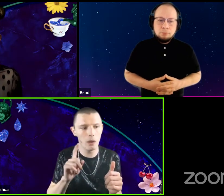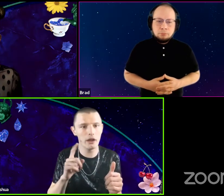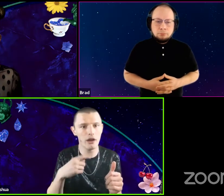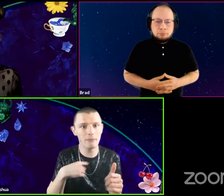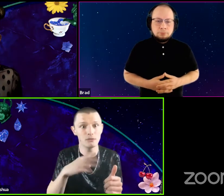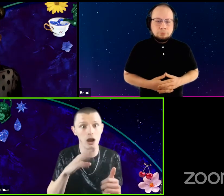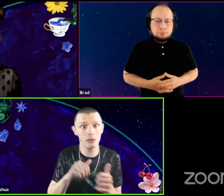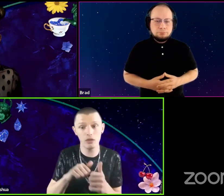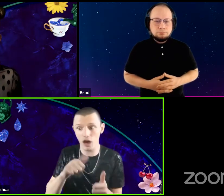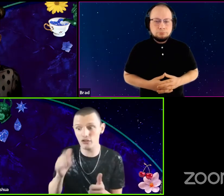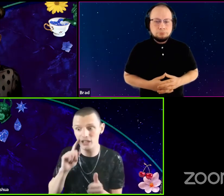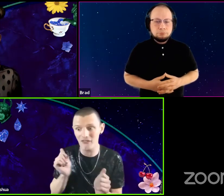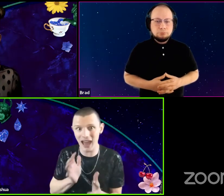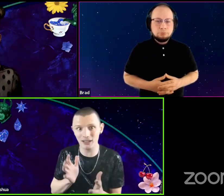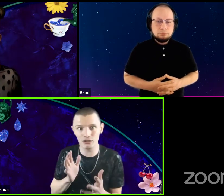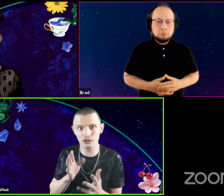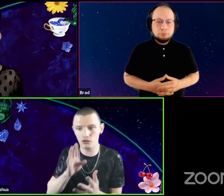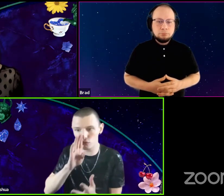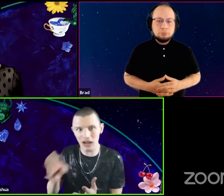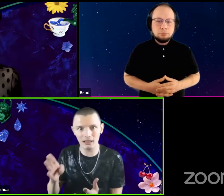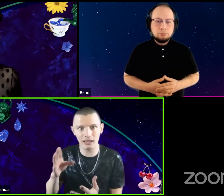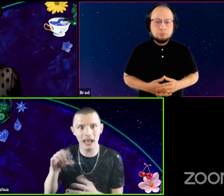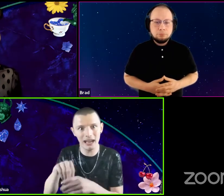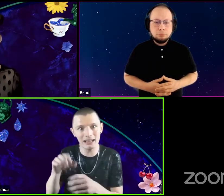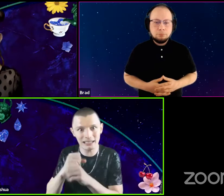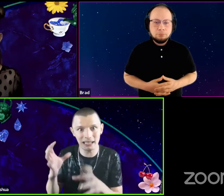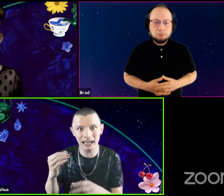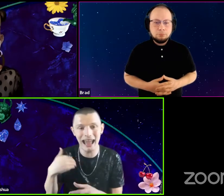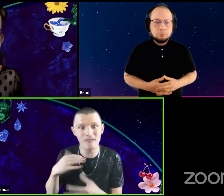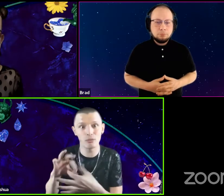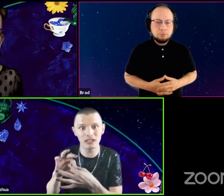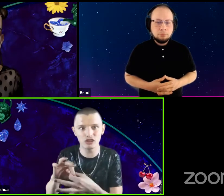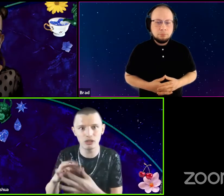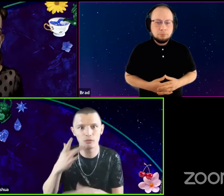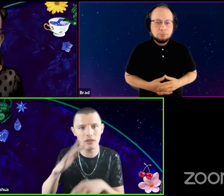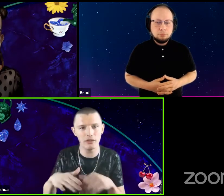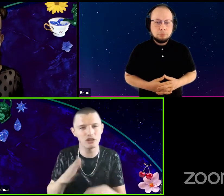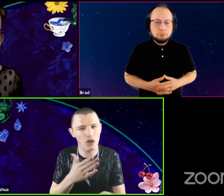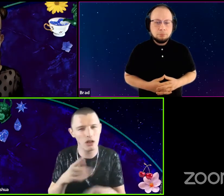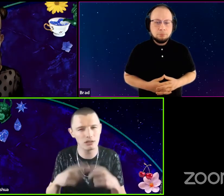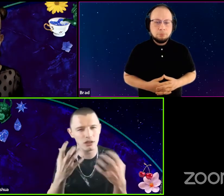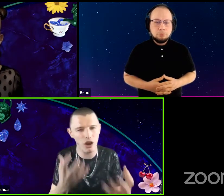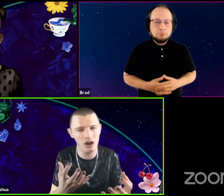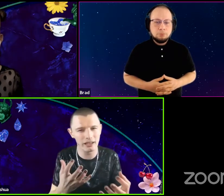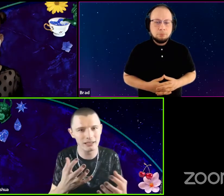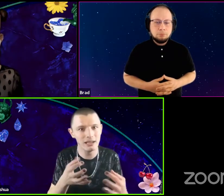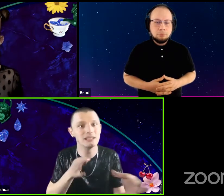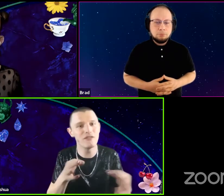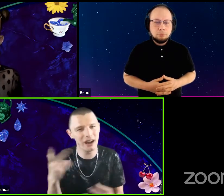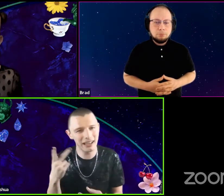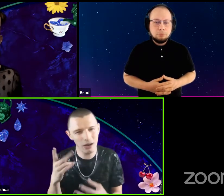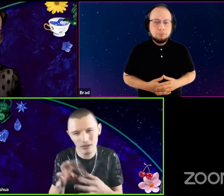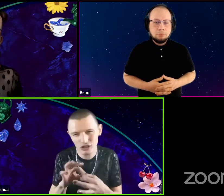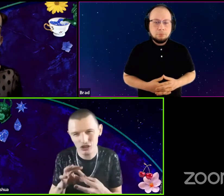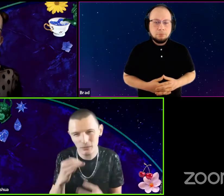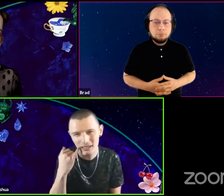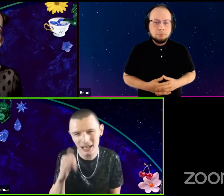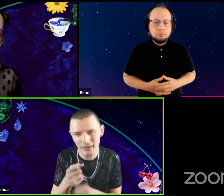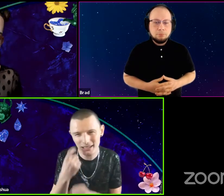I'm talking with other deaf actors directly in a scene and having relationship rather than song, so the audience defining that relationship. Does that make sense?